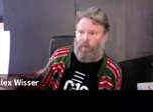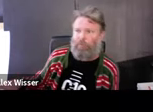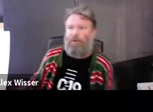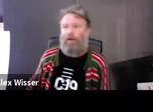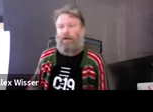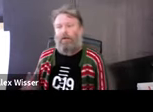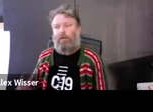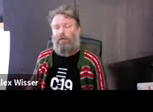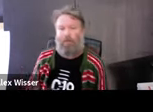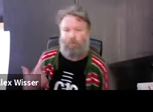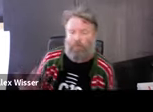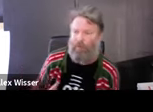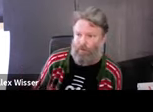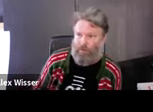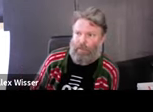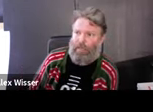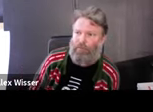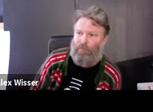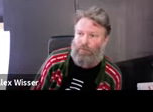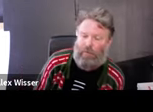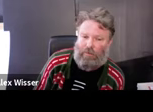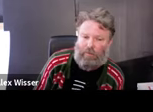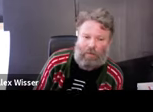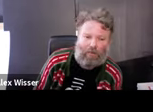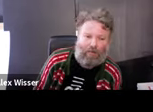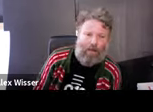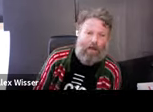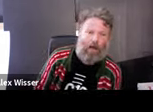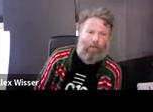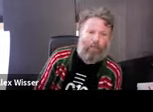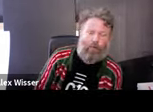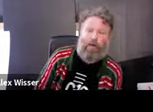Mostly around the Bingara area but there were a few engagements around